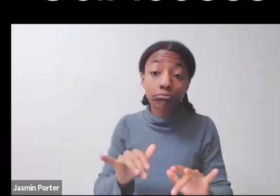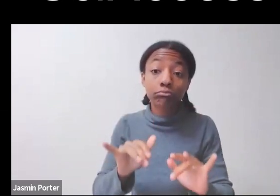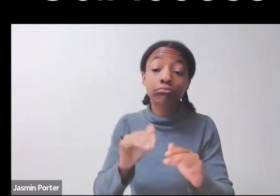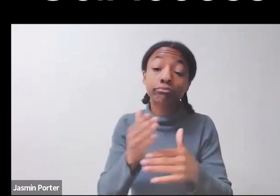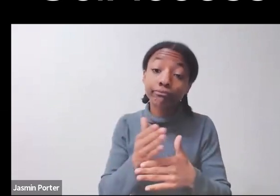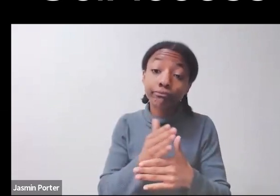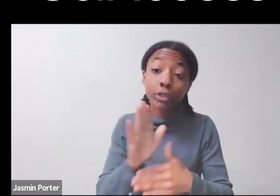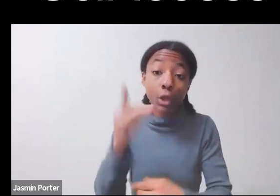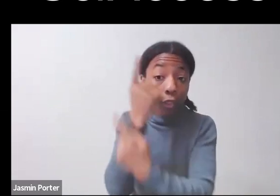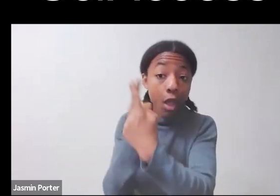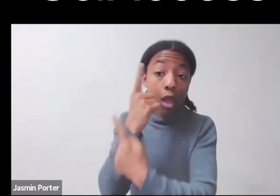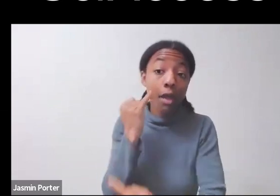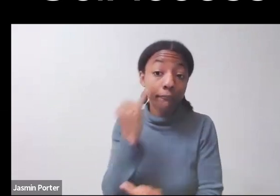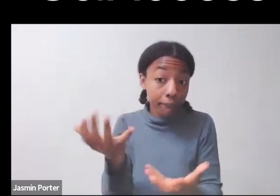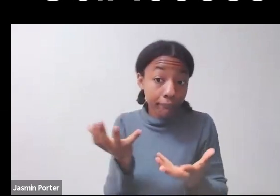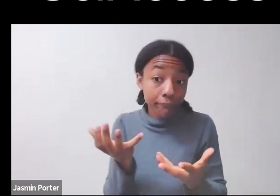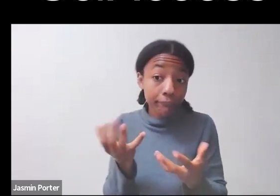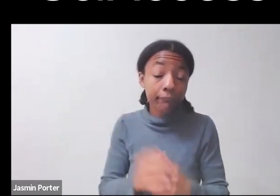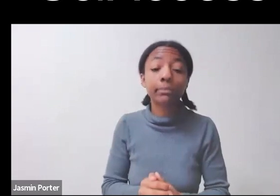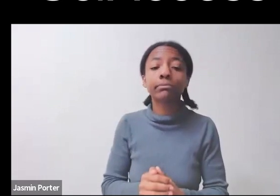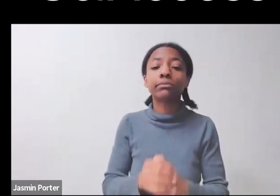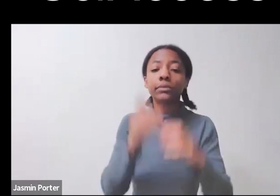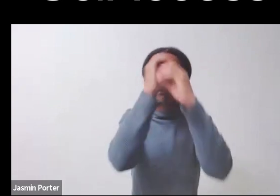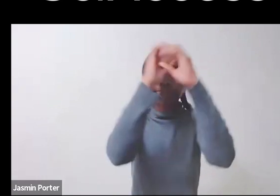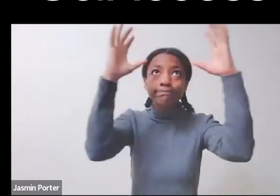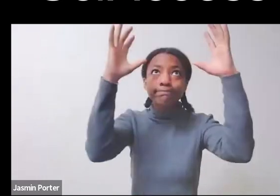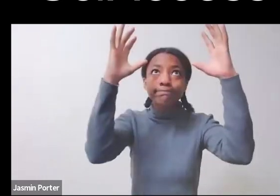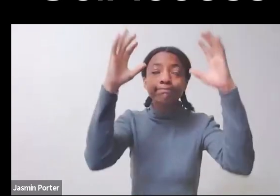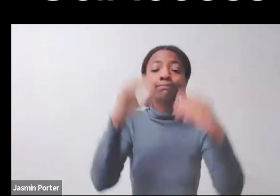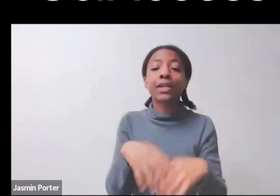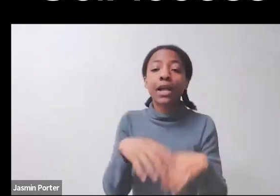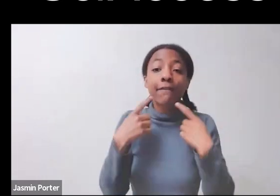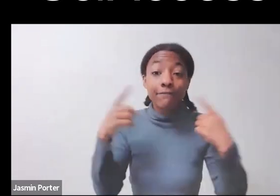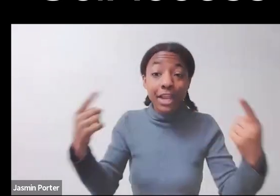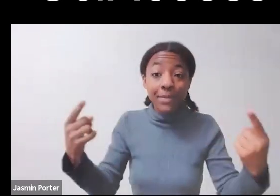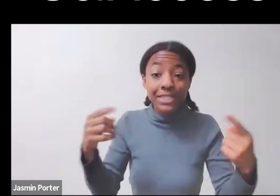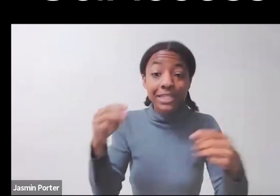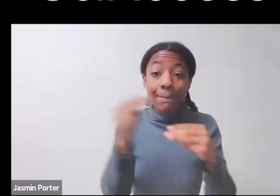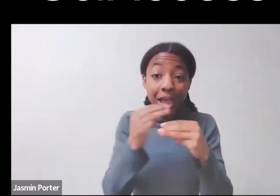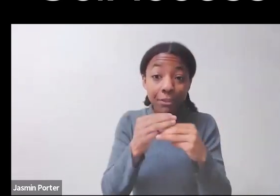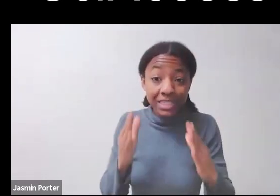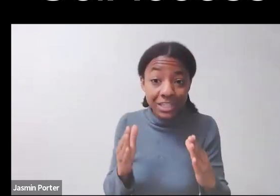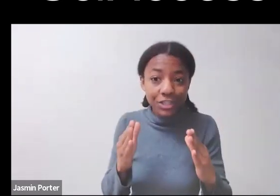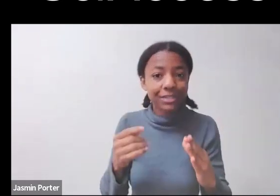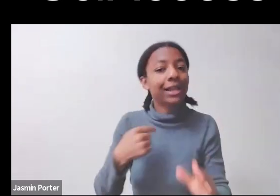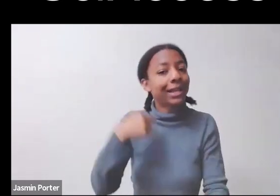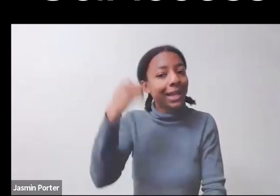about famous mathematicians, and I know this is SciAccess, so bear with us, mathematicians, we love science, too.